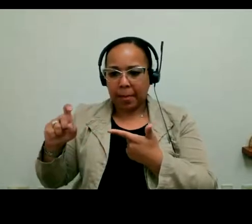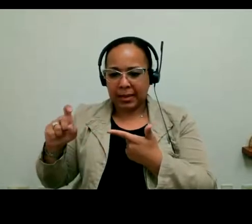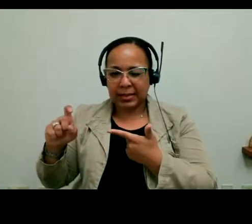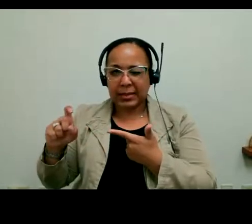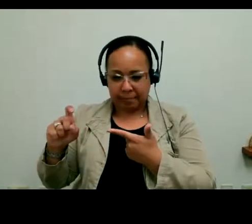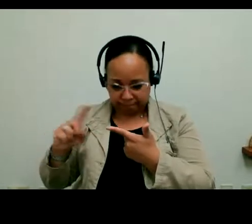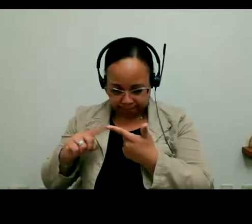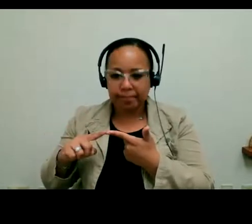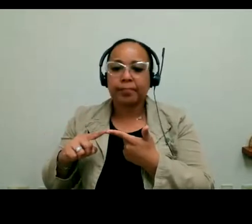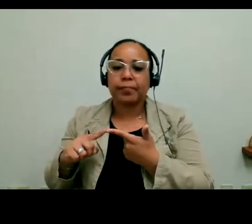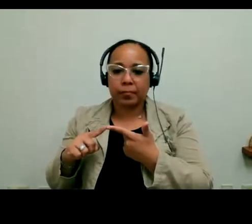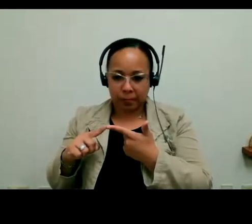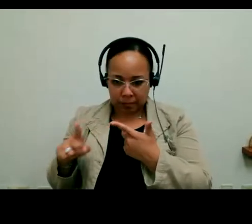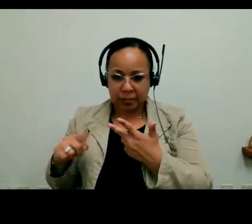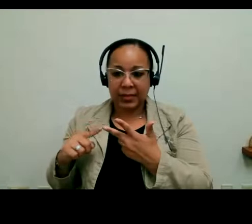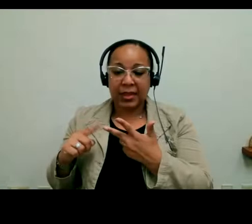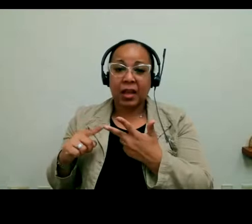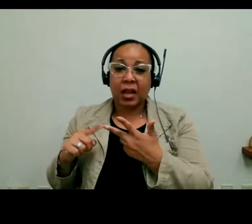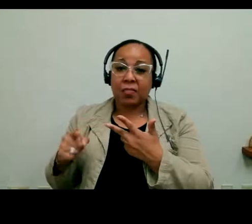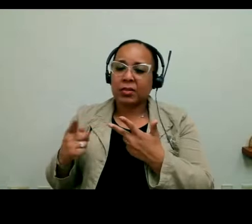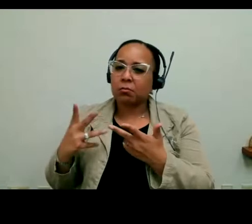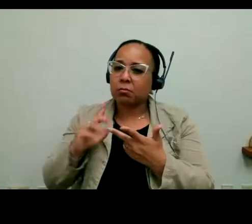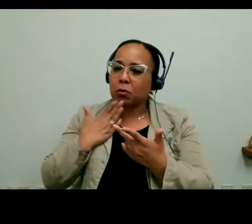So this is an opportunity. If you're not able to make, on the City's